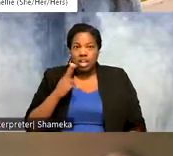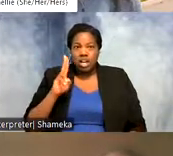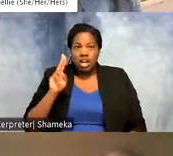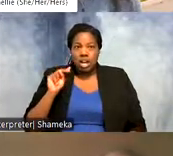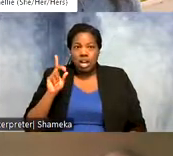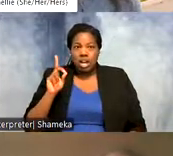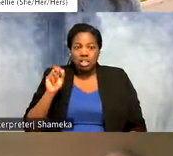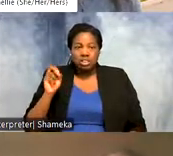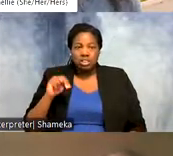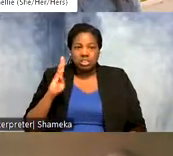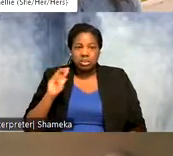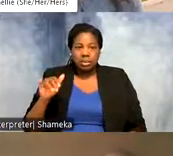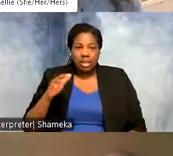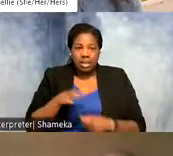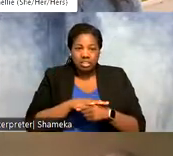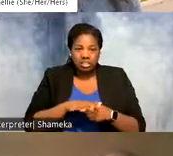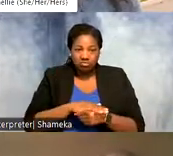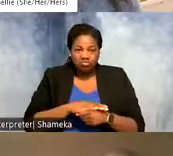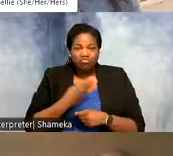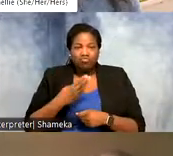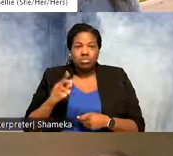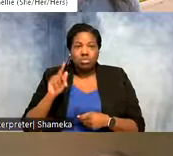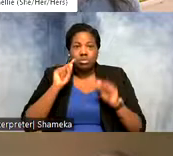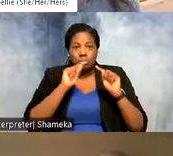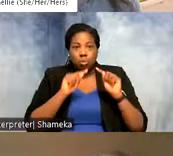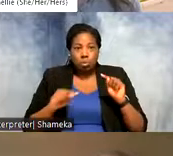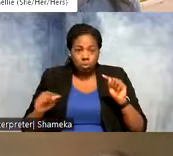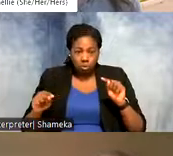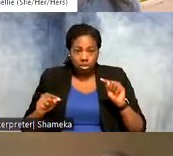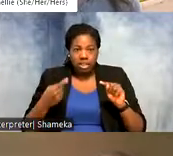one blue point that was kind of floating out on its own, it's a little black triangle now,